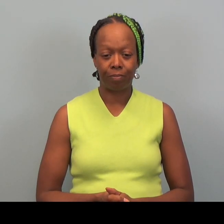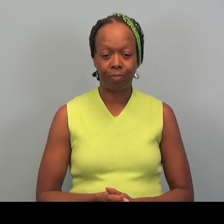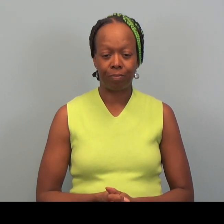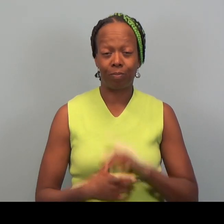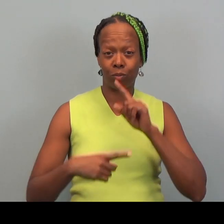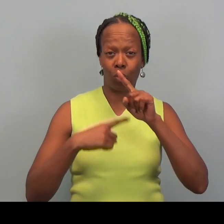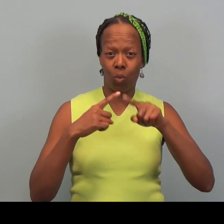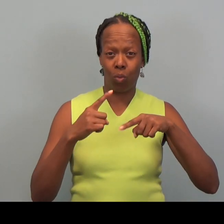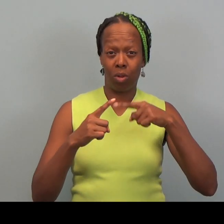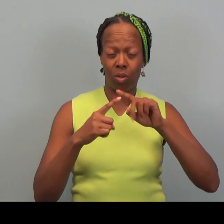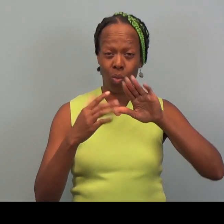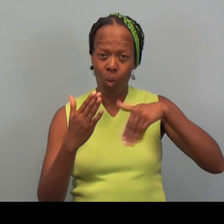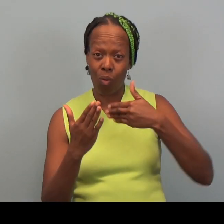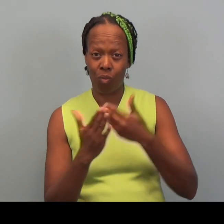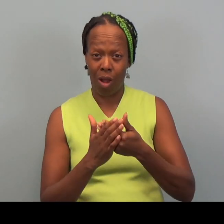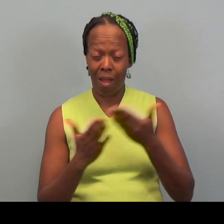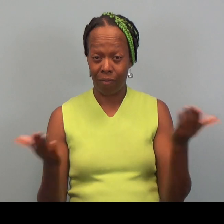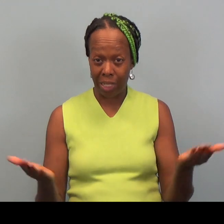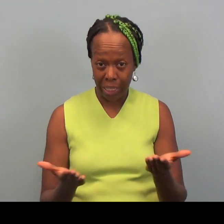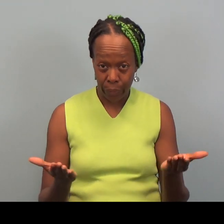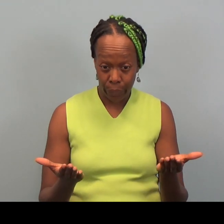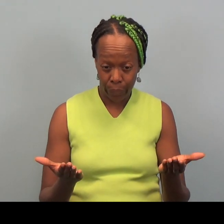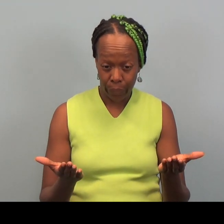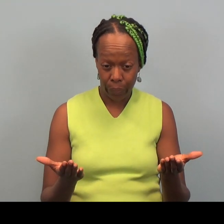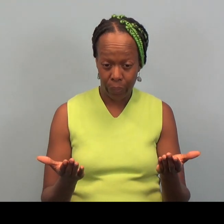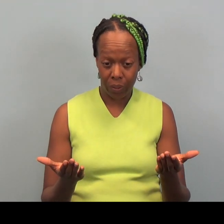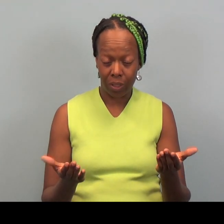So when you come to our tax site to get your taxes done,